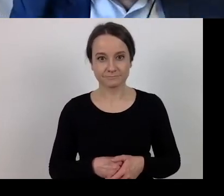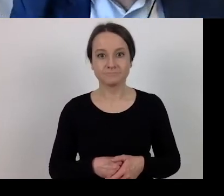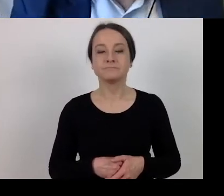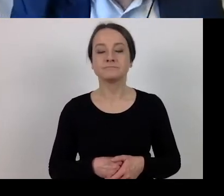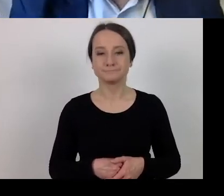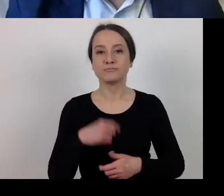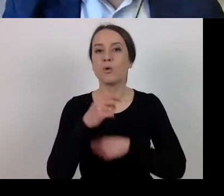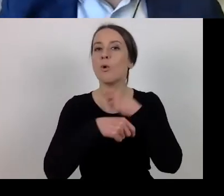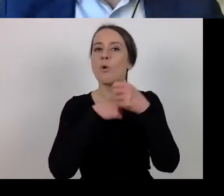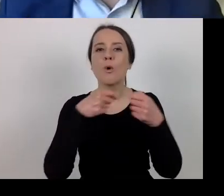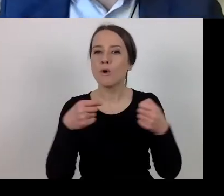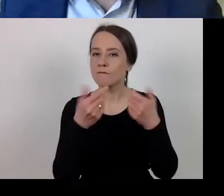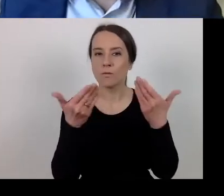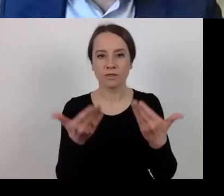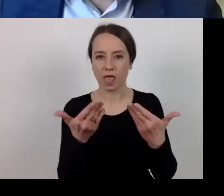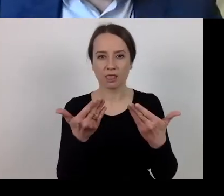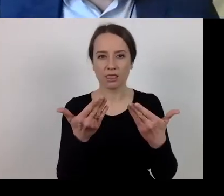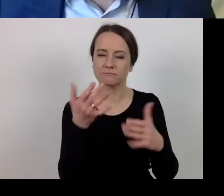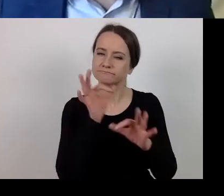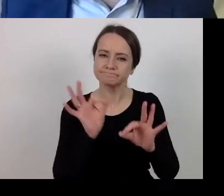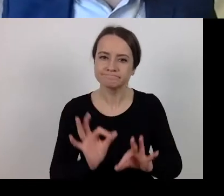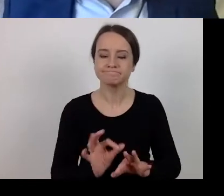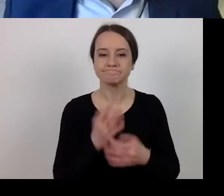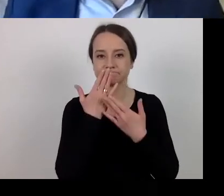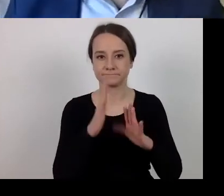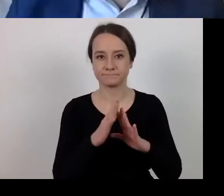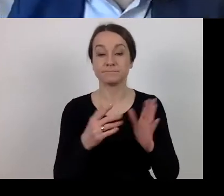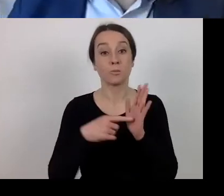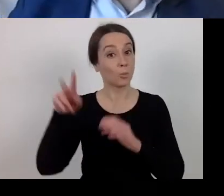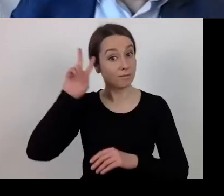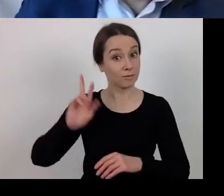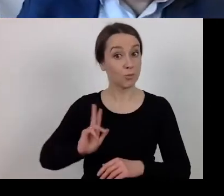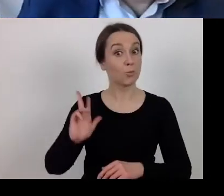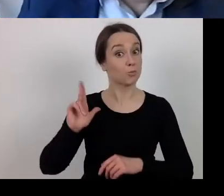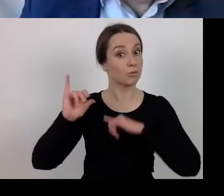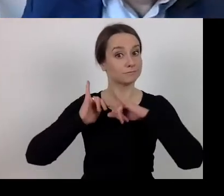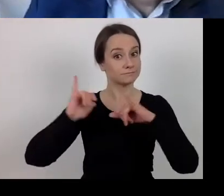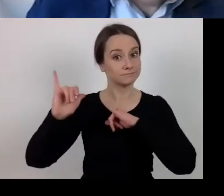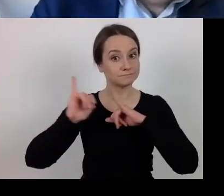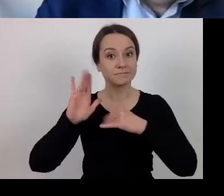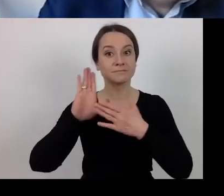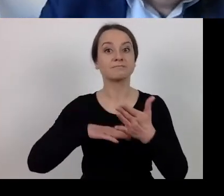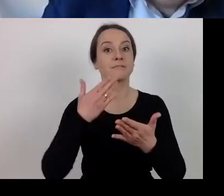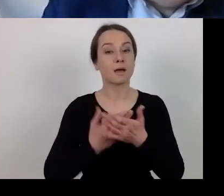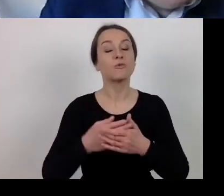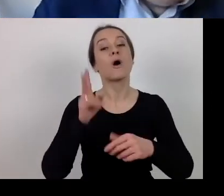The managing authority, in our case, the Marshal's Office,